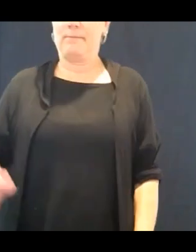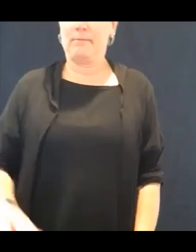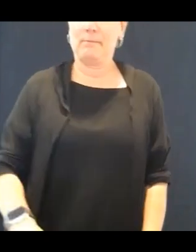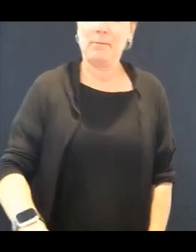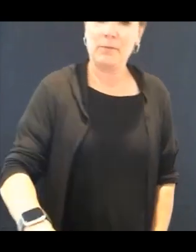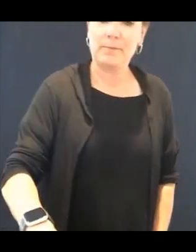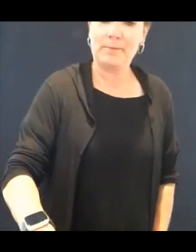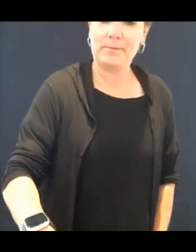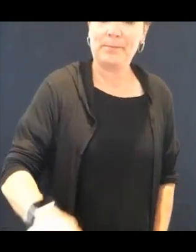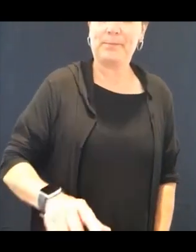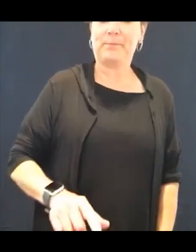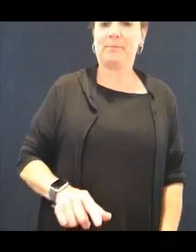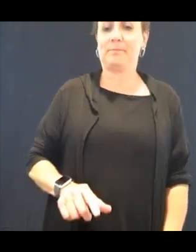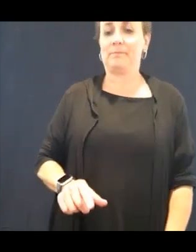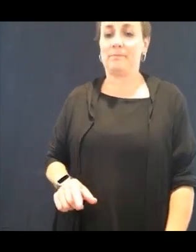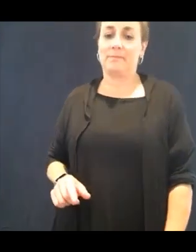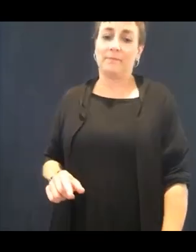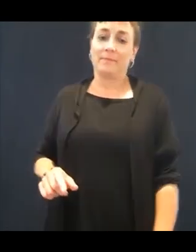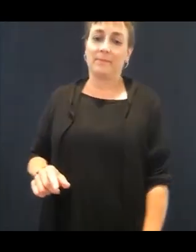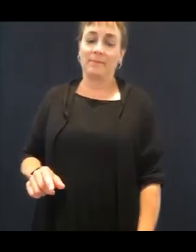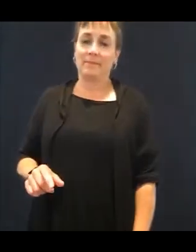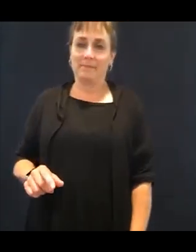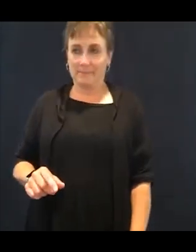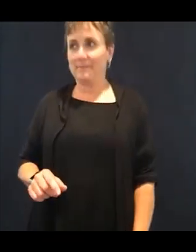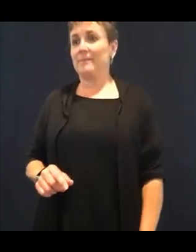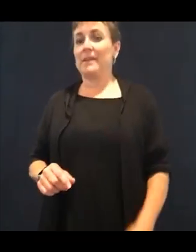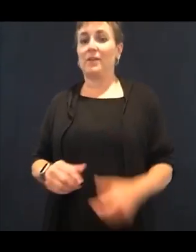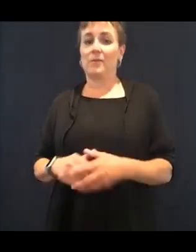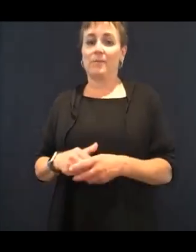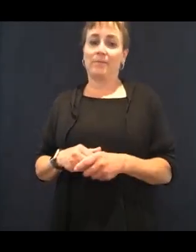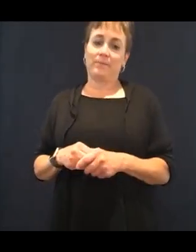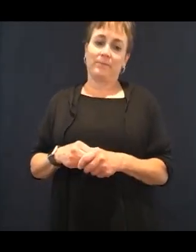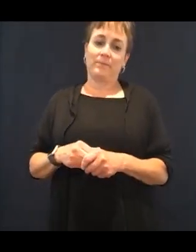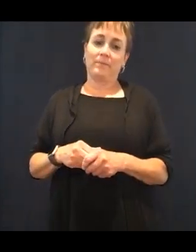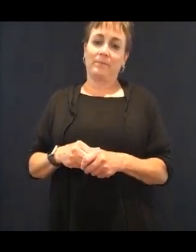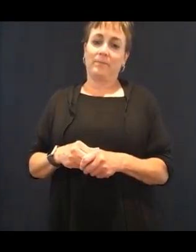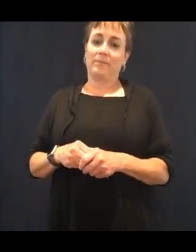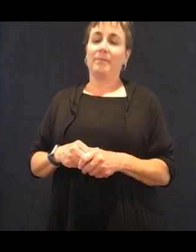I am very pleased to welcome Sonia Marie. She is the founder of Eat